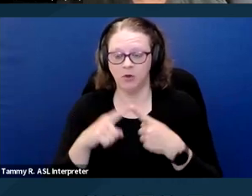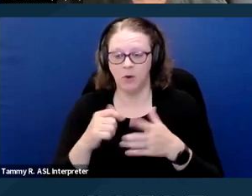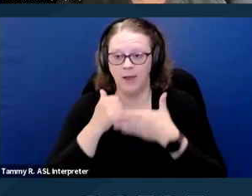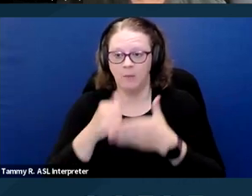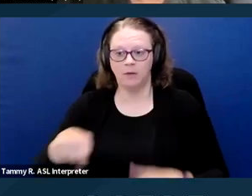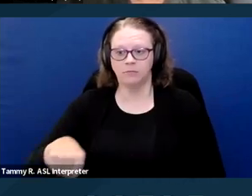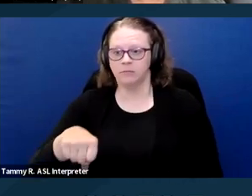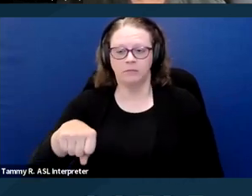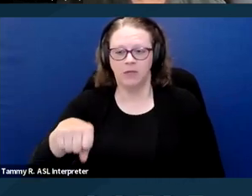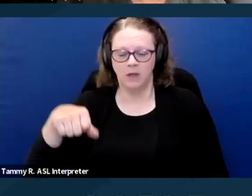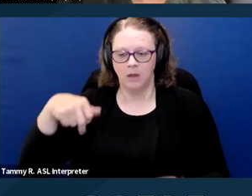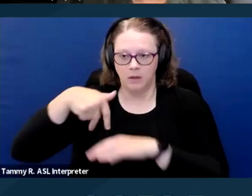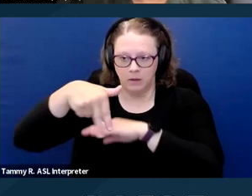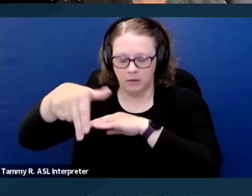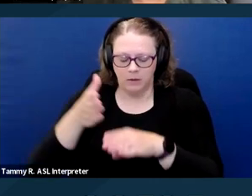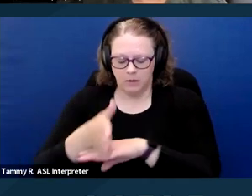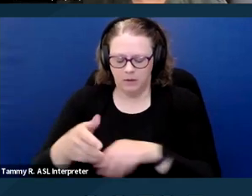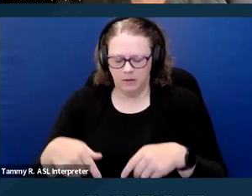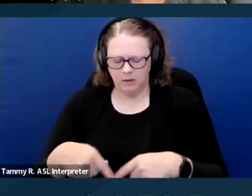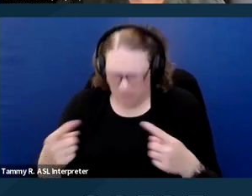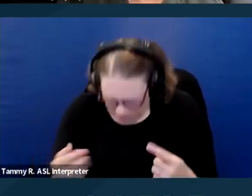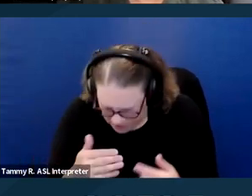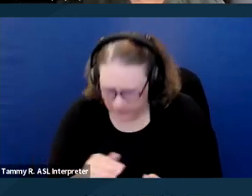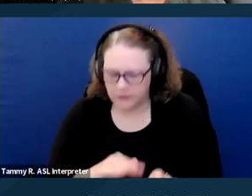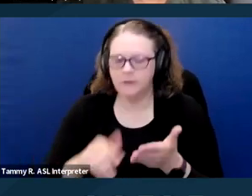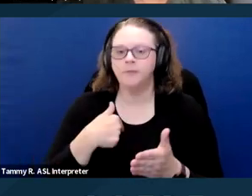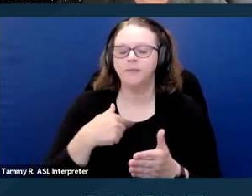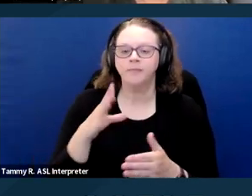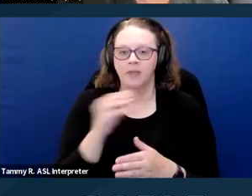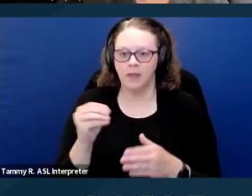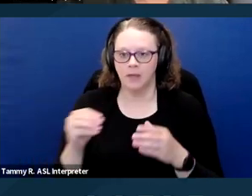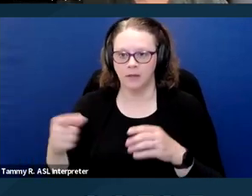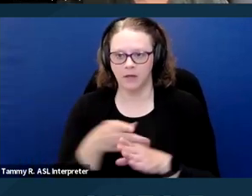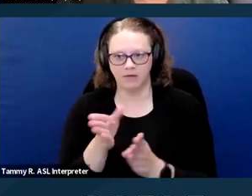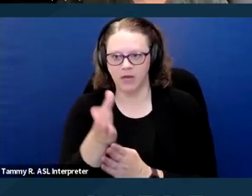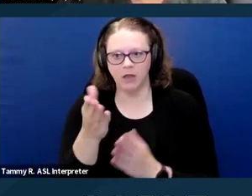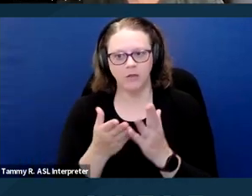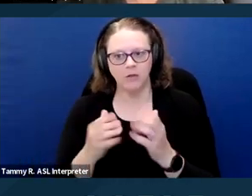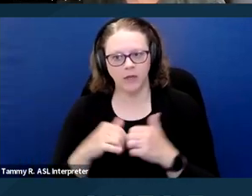around across the street, navigate in the community, there's that nexus there.